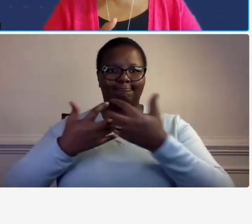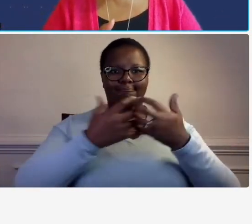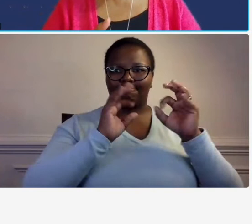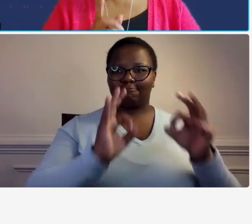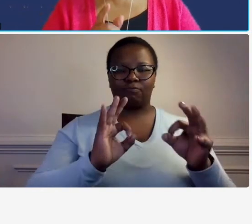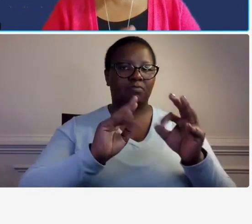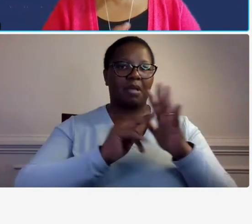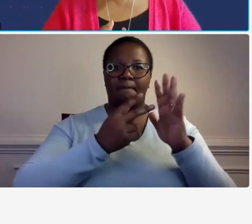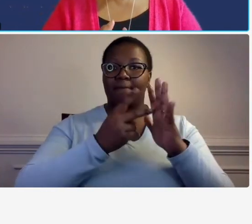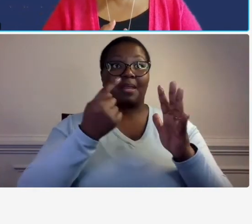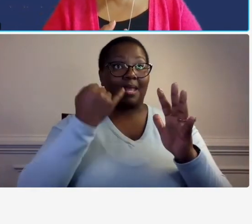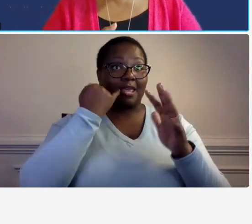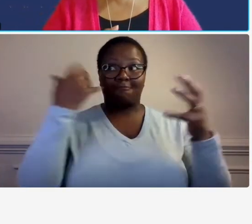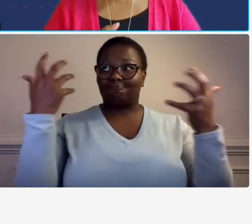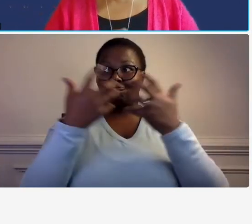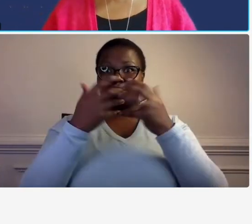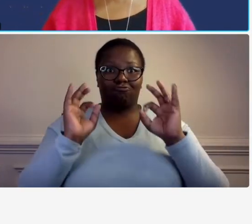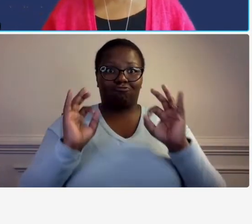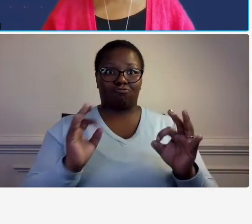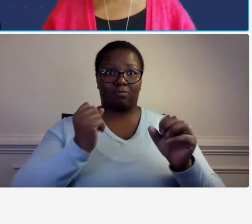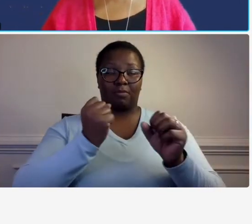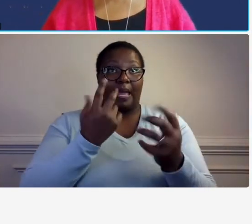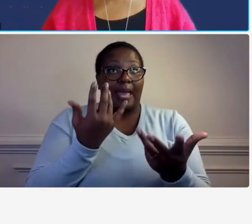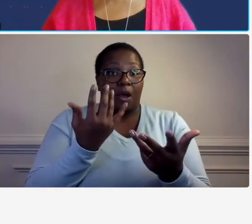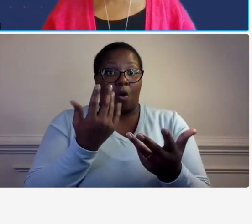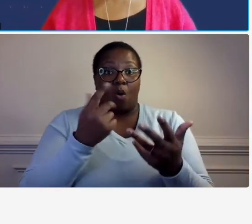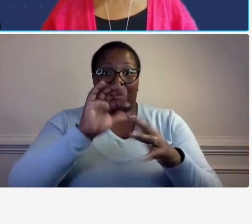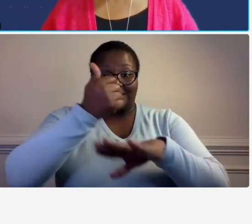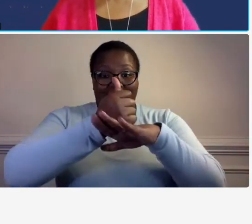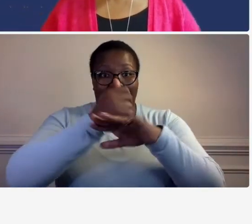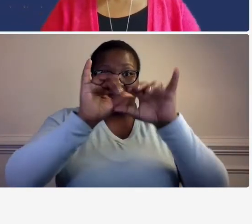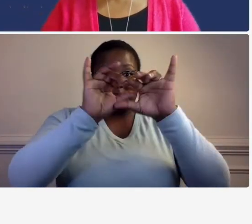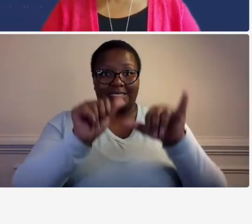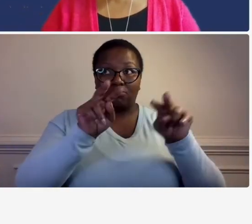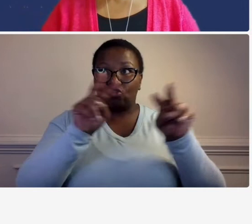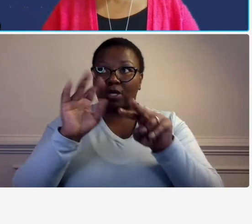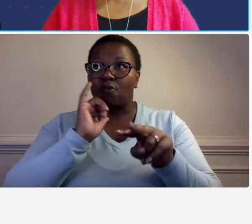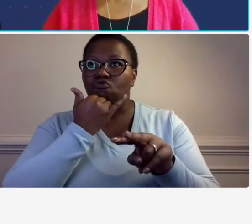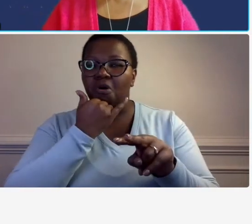those safeguards are in place to make sure that it reconciles so i do have a question and you can